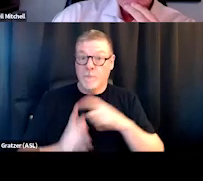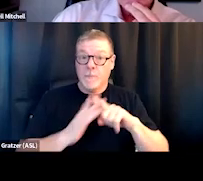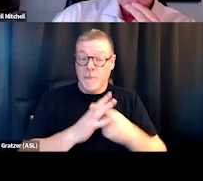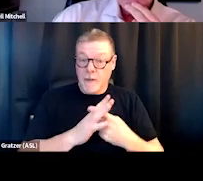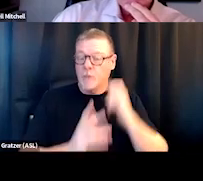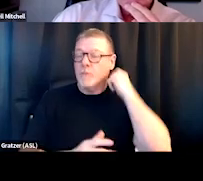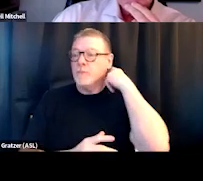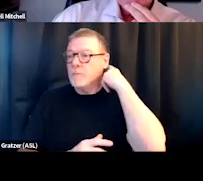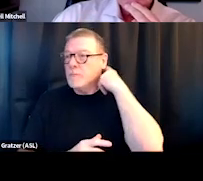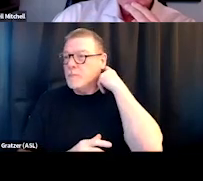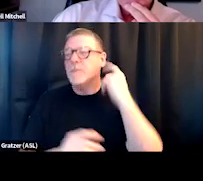They have a lot of connections,